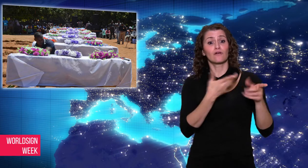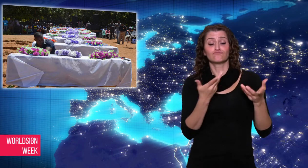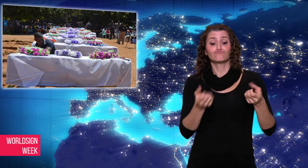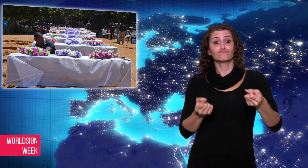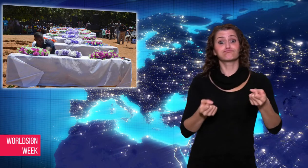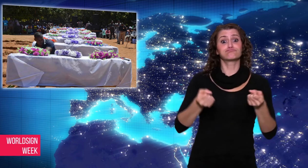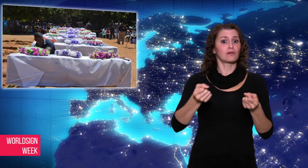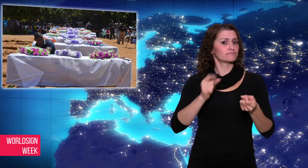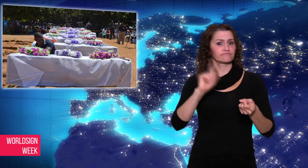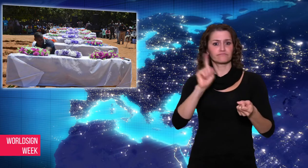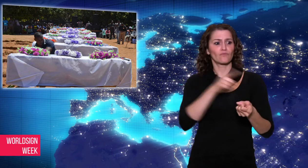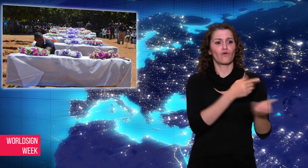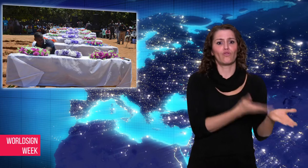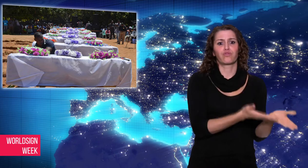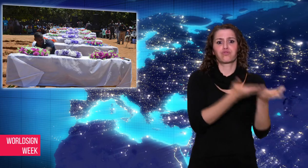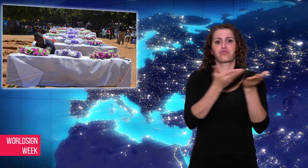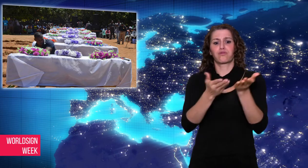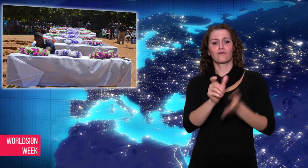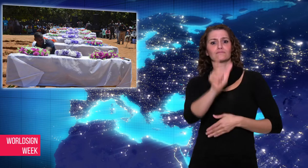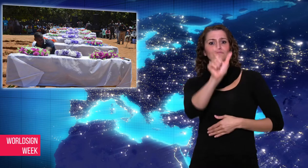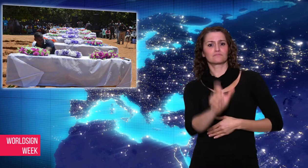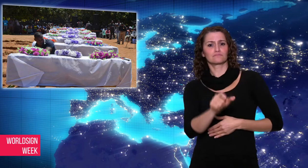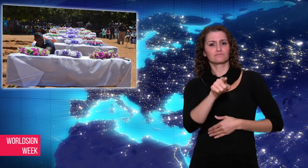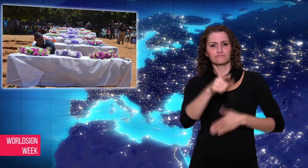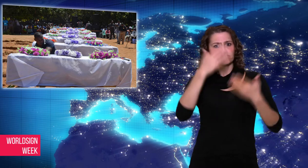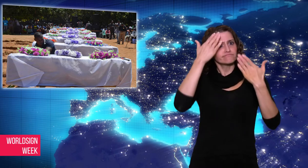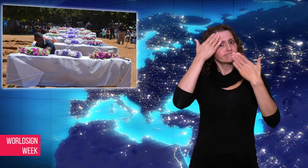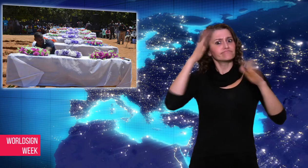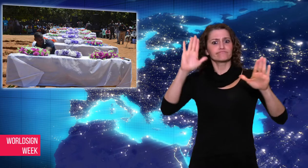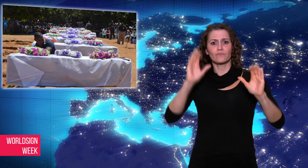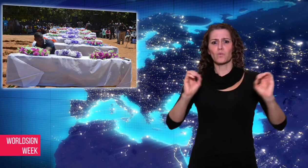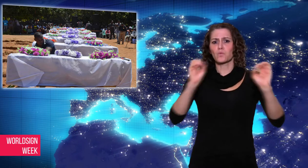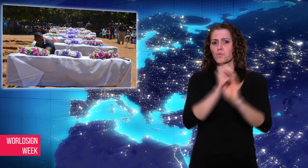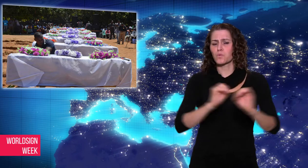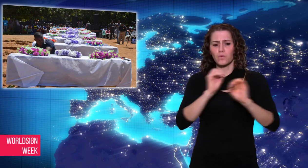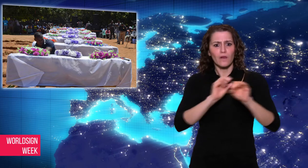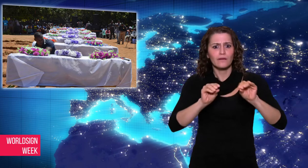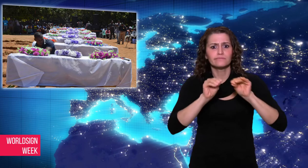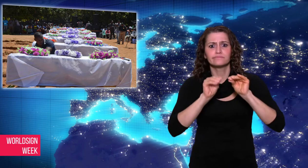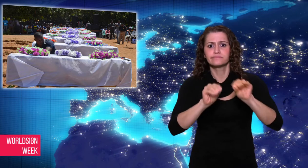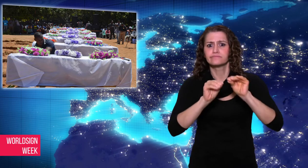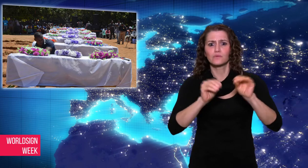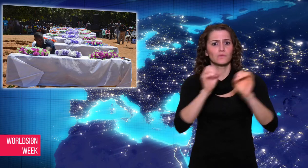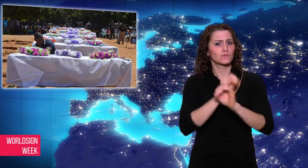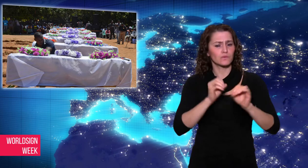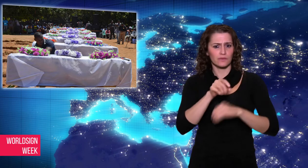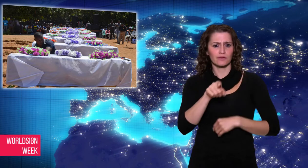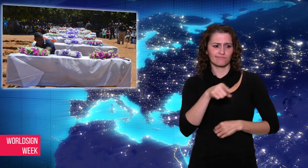ferry captain who left the